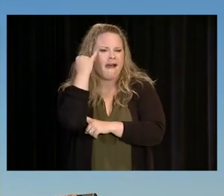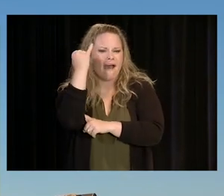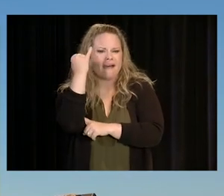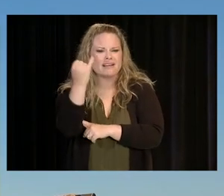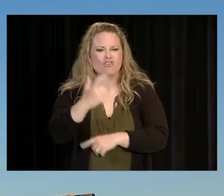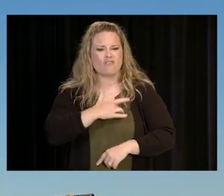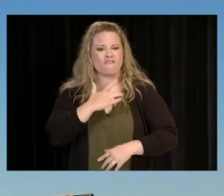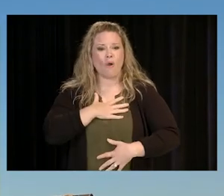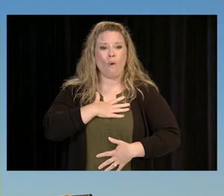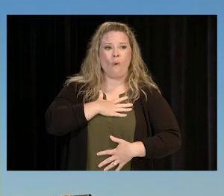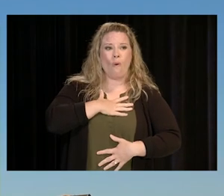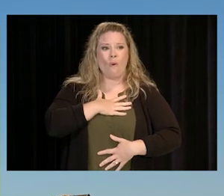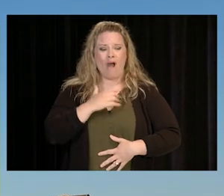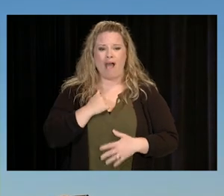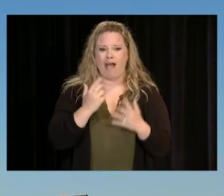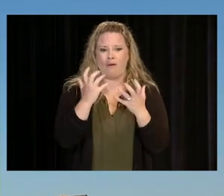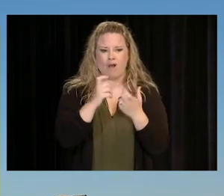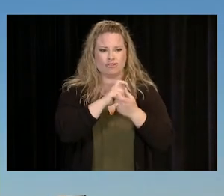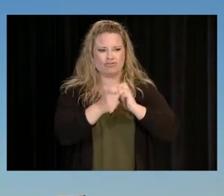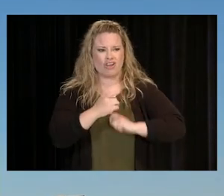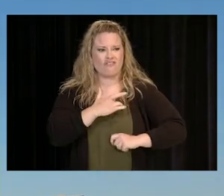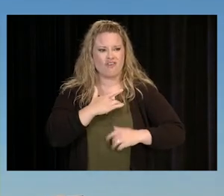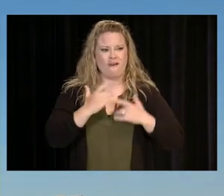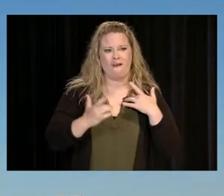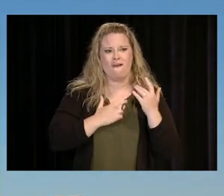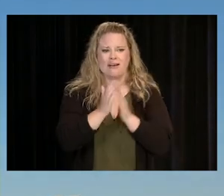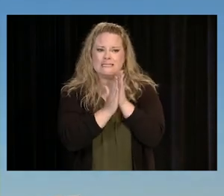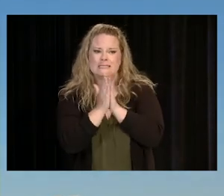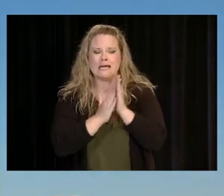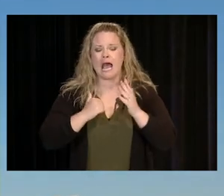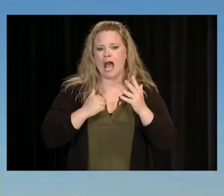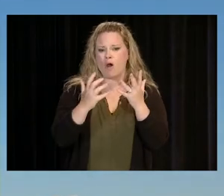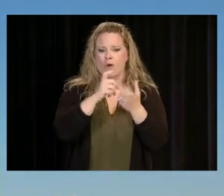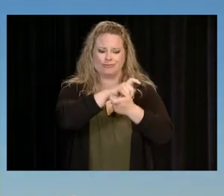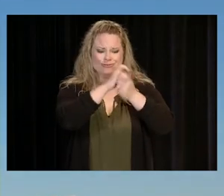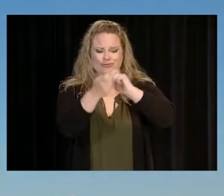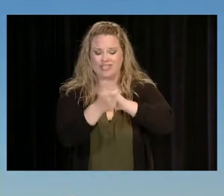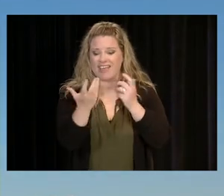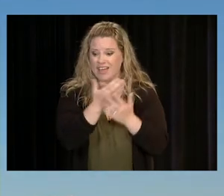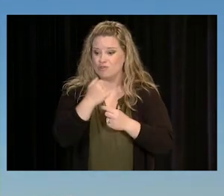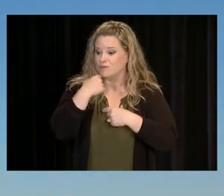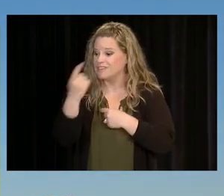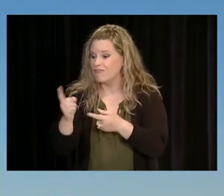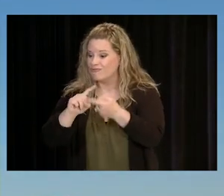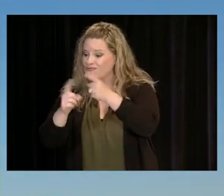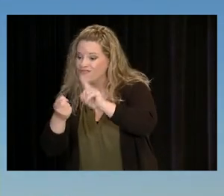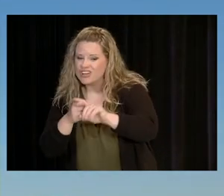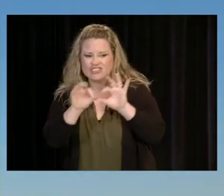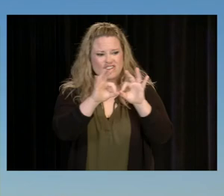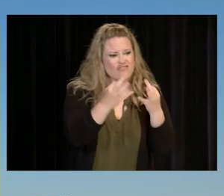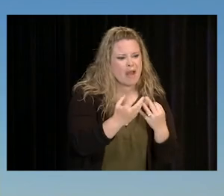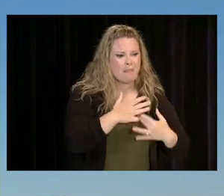THAT IDEA THAT MAKES YOU GET THAT CRAZY FEELING IN YOUR STOMACH AND GETS YOUR HEART PUMPING. THAT ONE IDEA THAT YOU TELL YOUR FRIENDS AND FAMILY